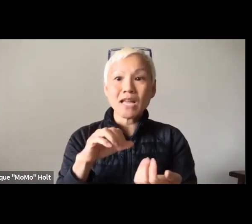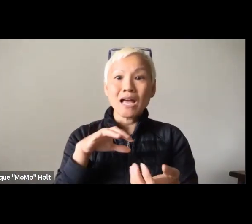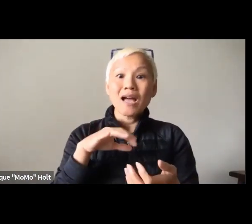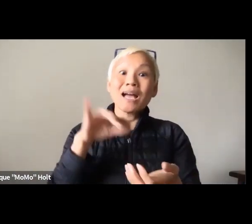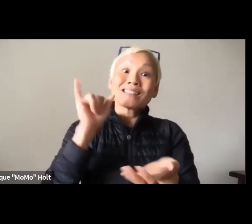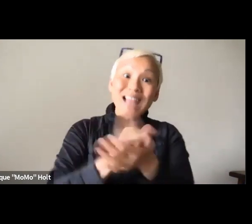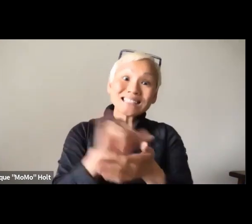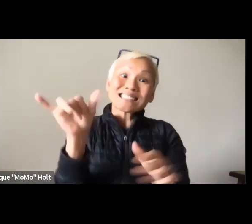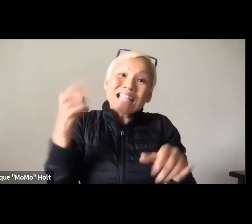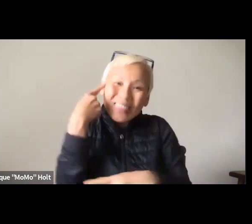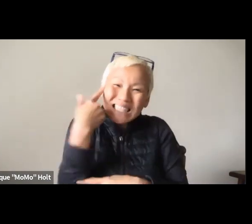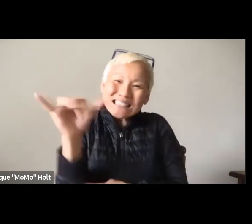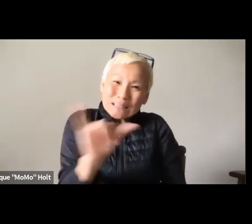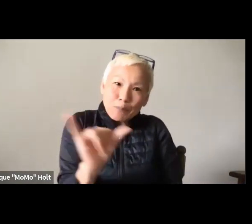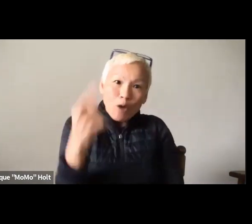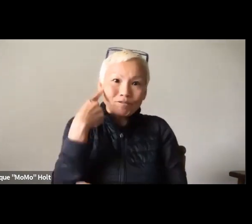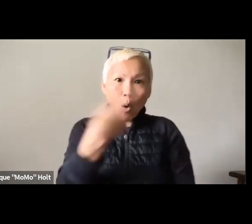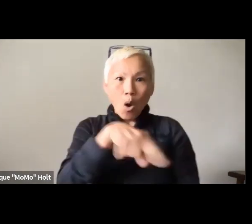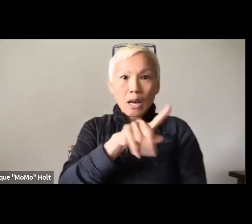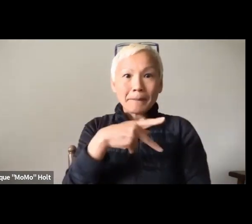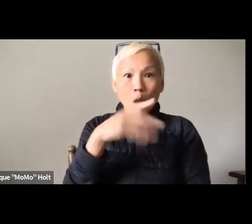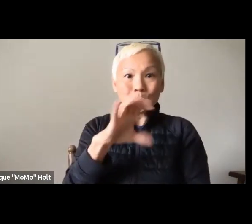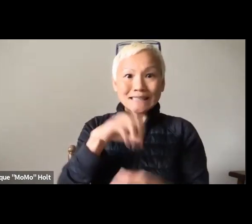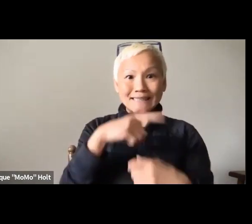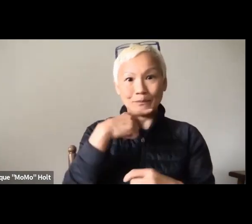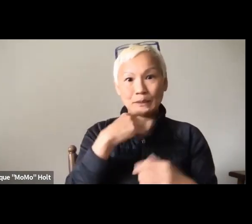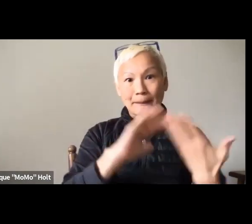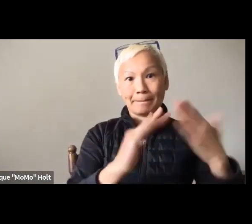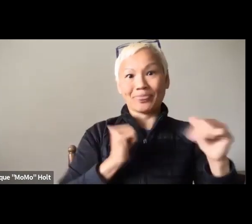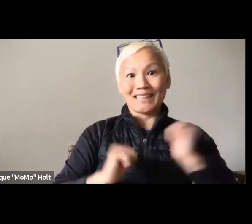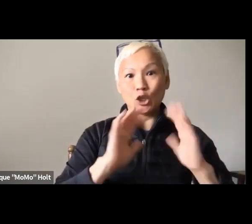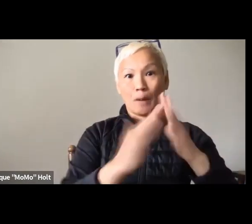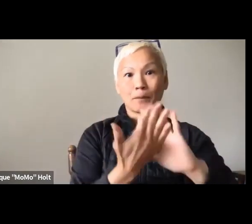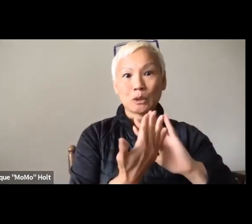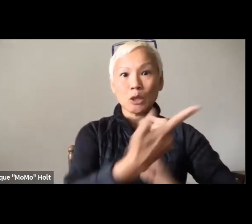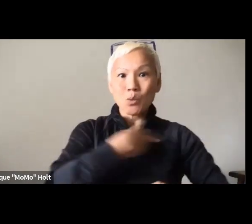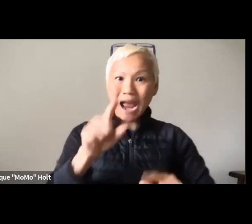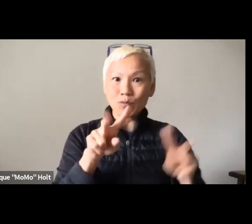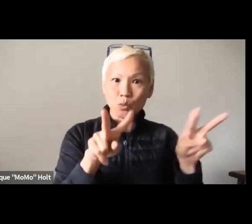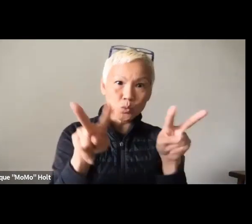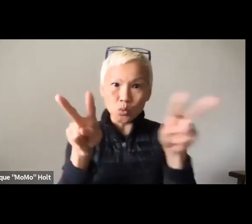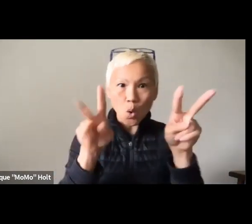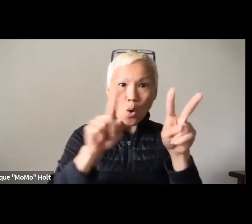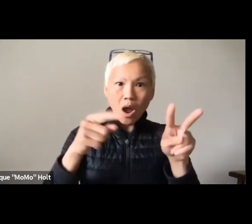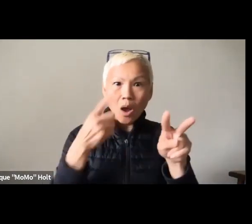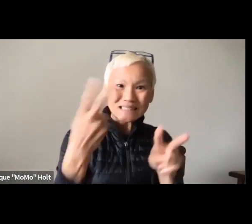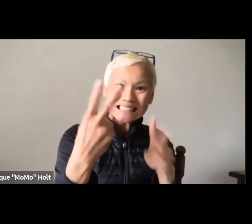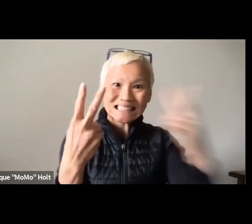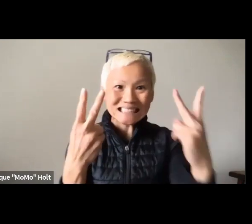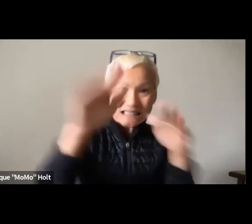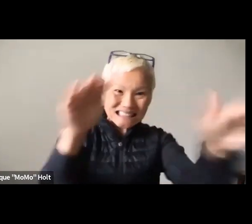and who to contact in order to get the word out. And I think that it's similar for all people of color in the theater community.